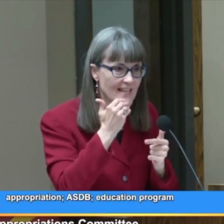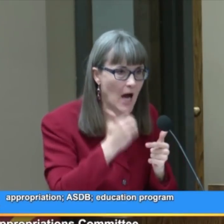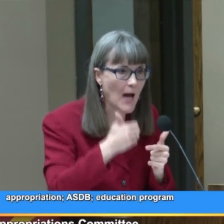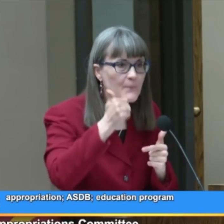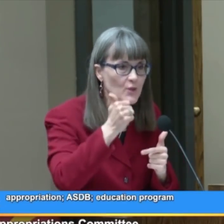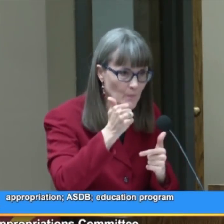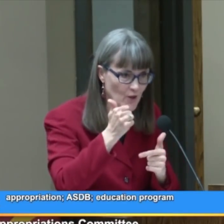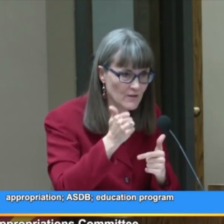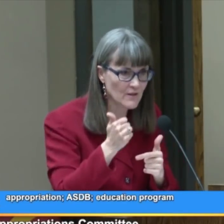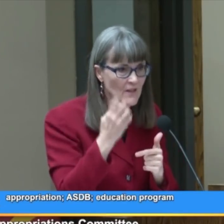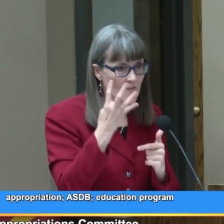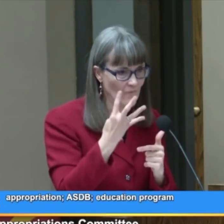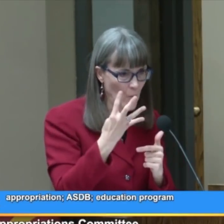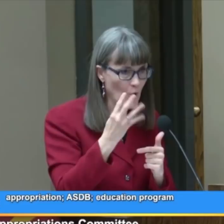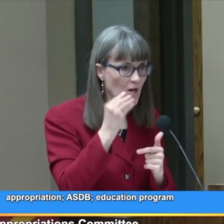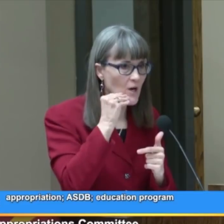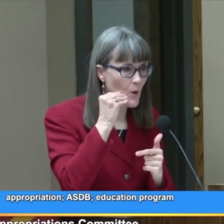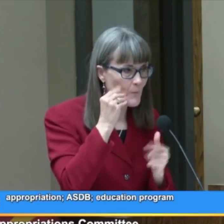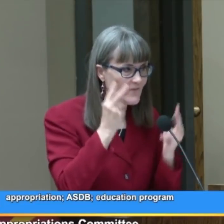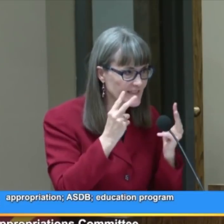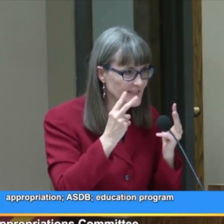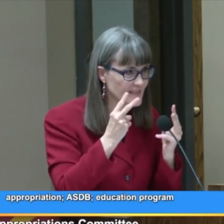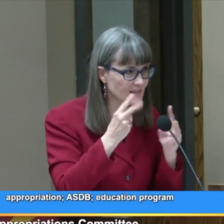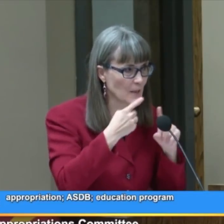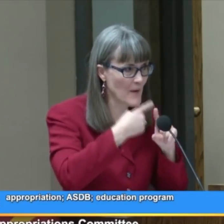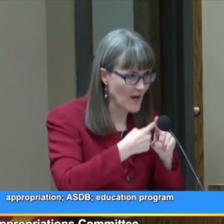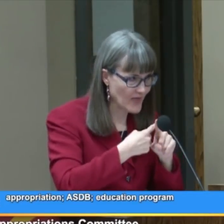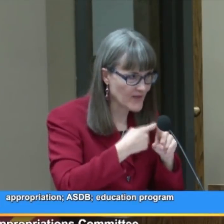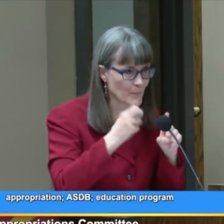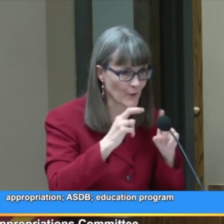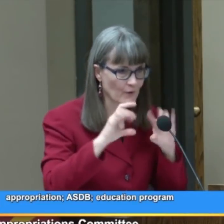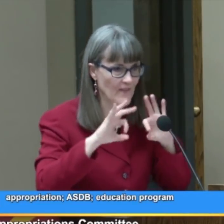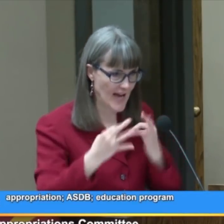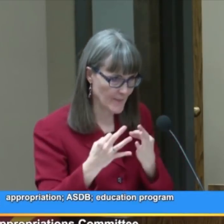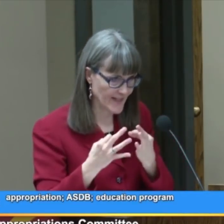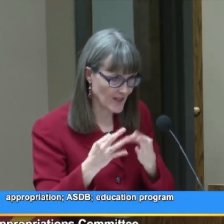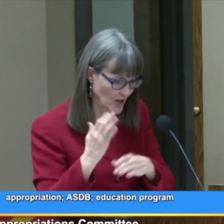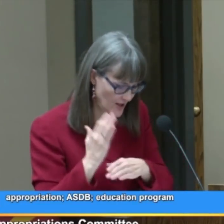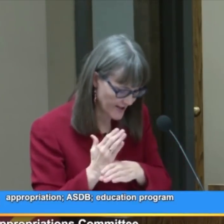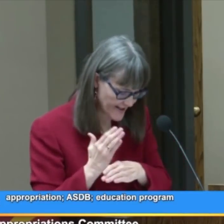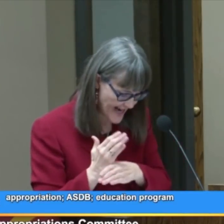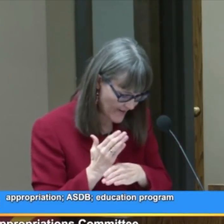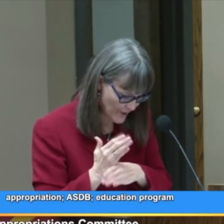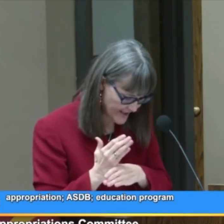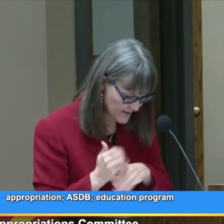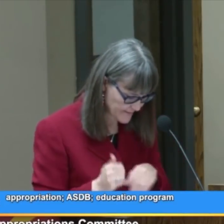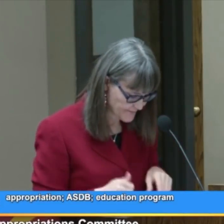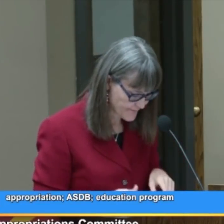to the optimal 4 home visits a month, per family on an average.